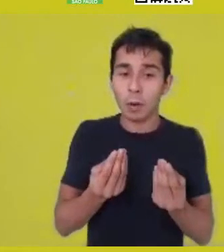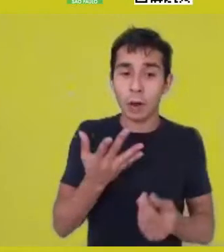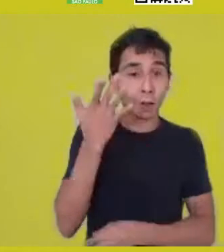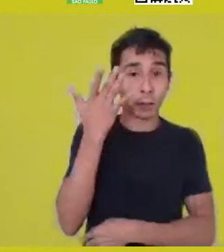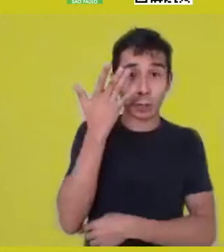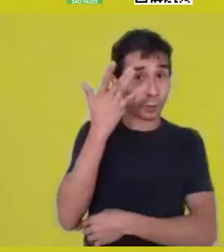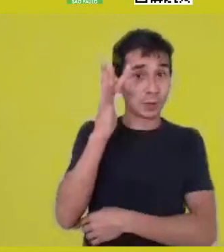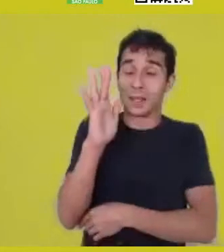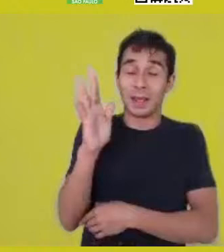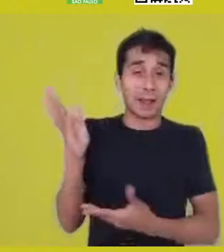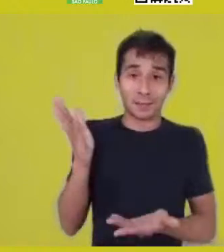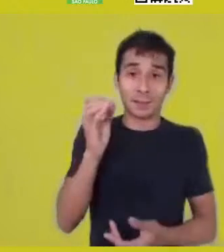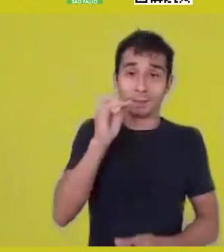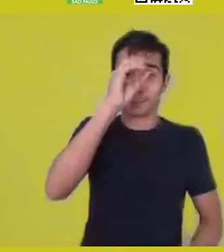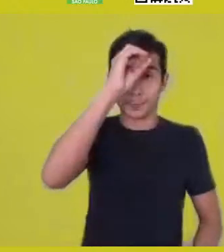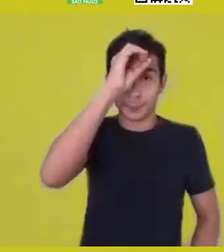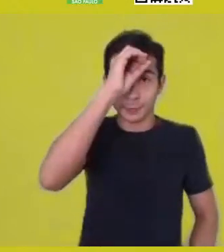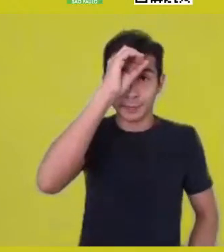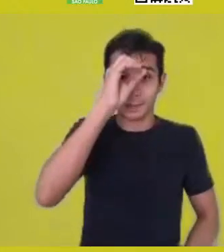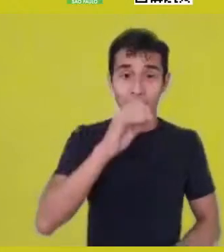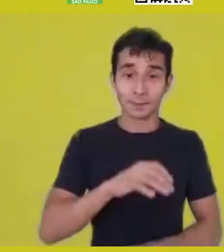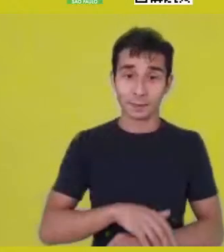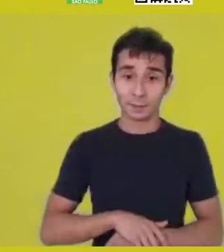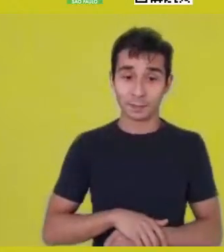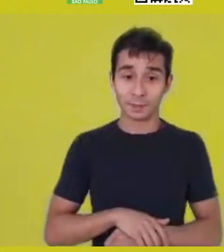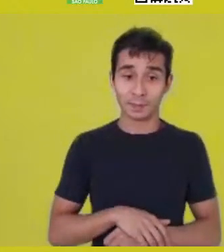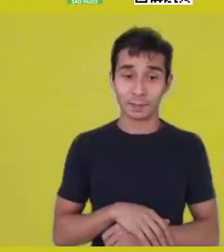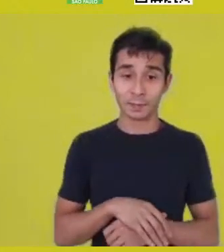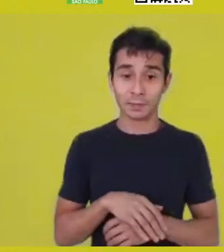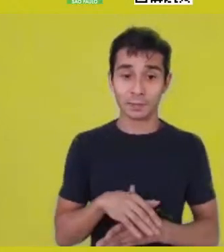Like death; death is the same as itself.